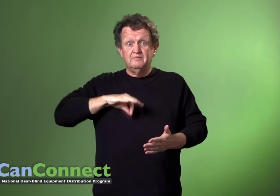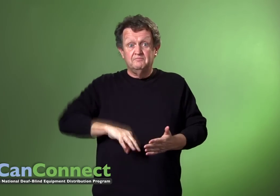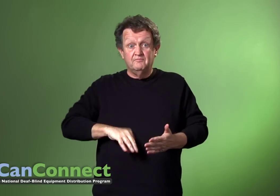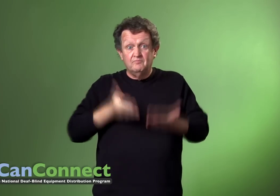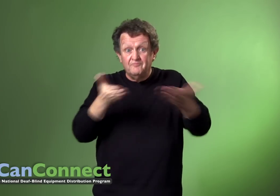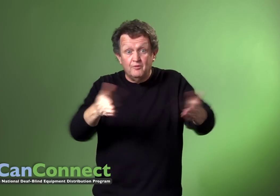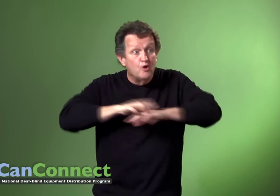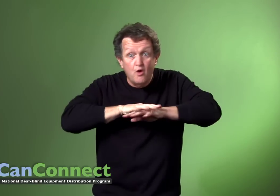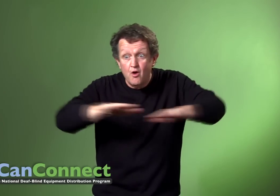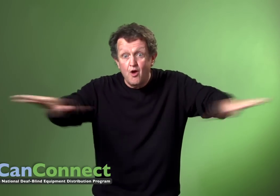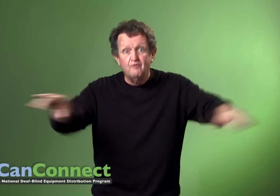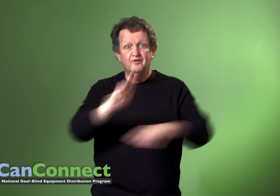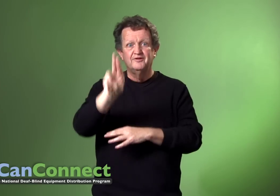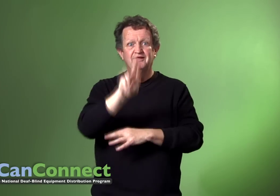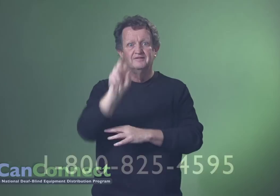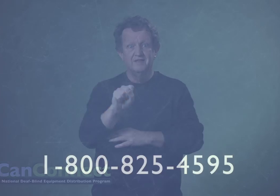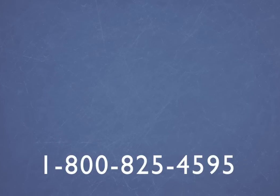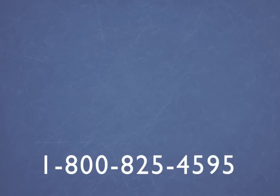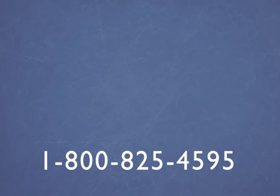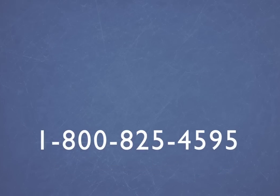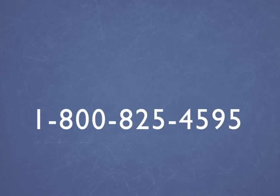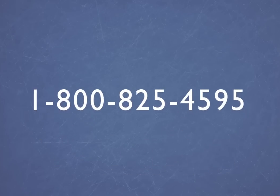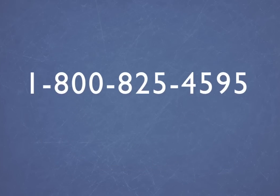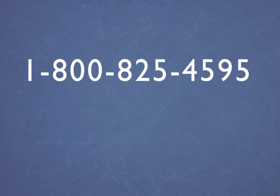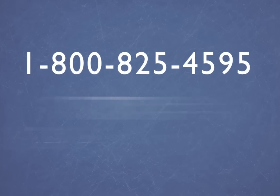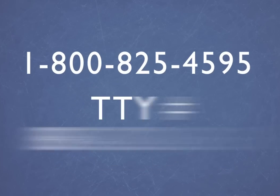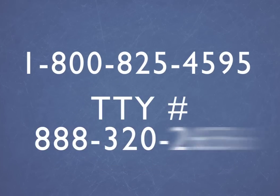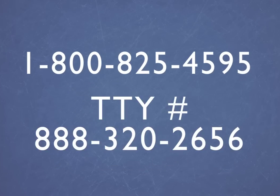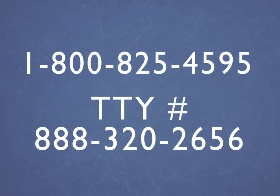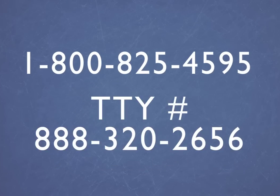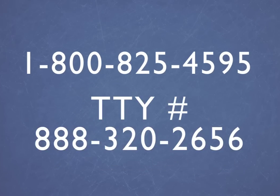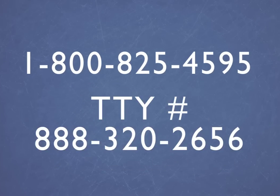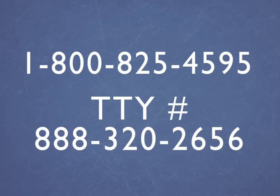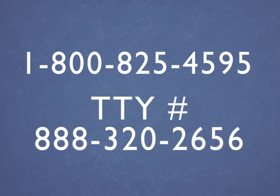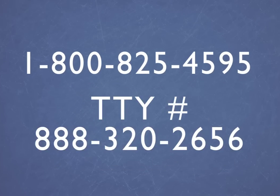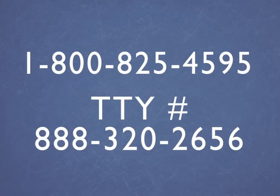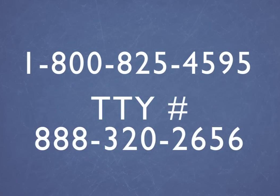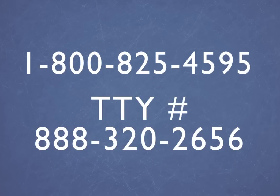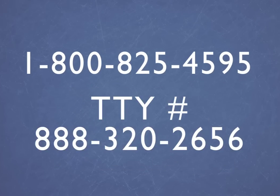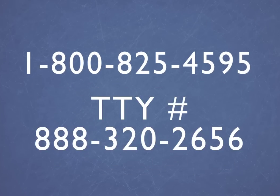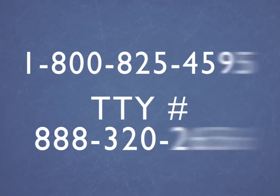This benefit is available throughout the nation. For more information, call 800-825-4595,